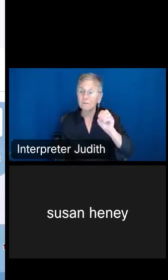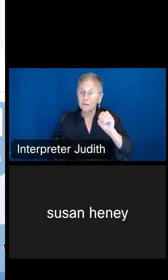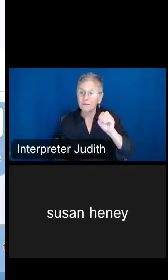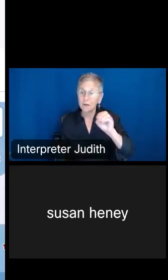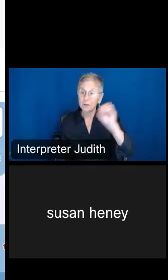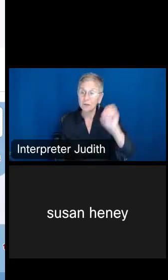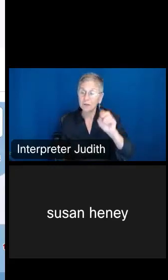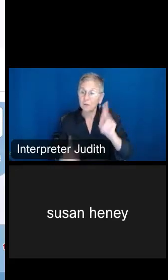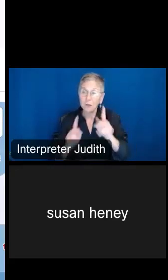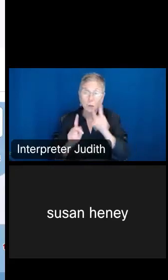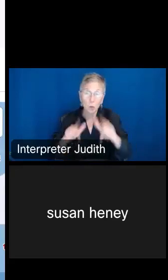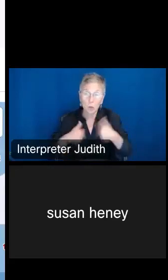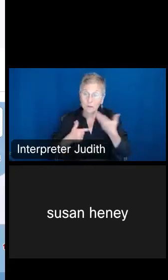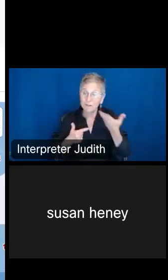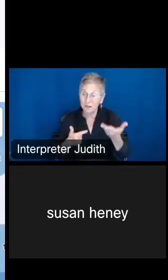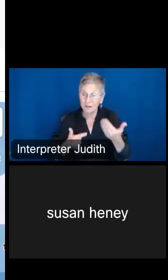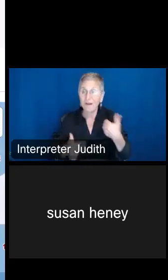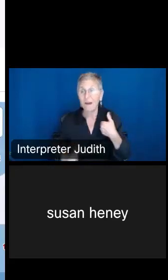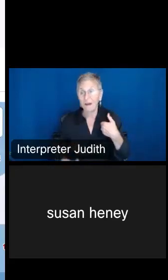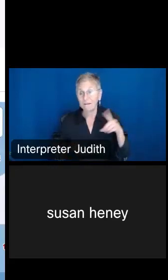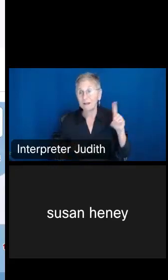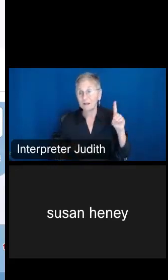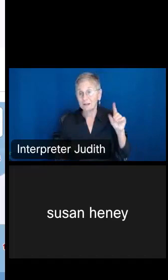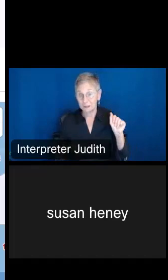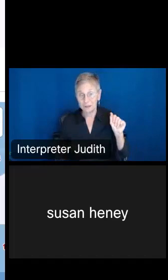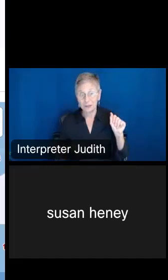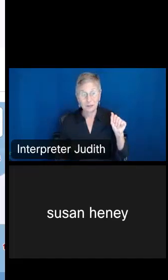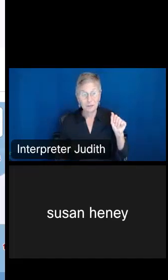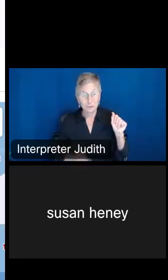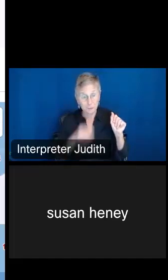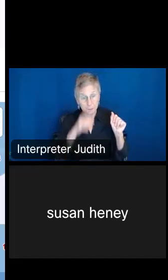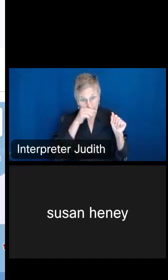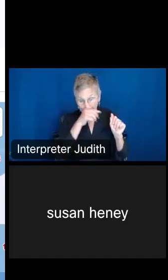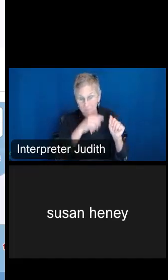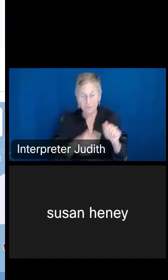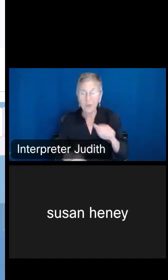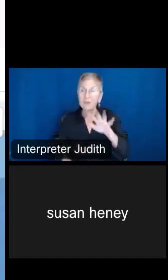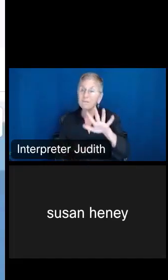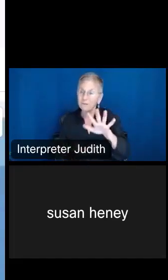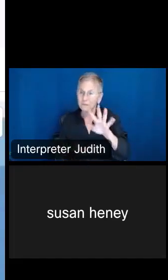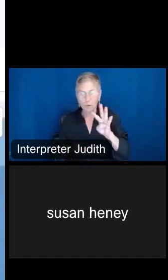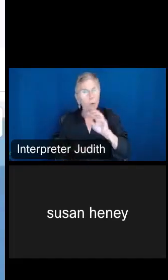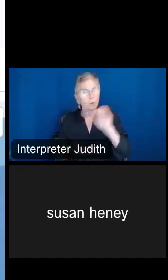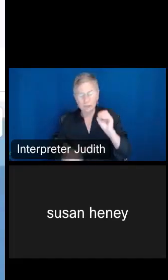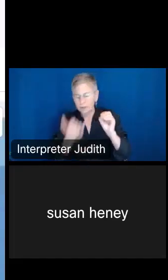who reside here have a disability, and then -- 54%, excuse me -- and then the other one